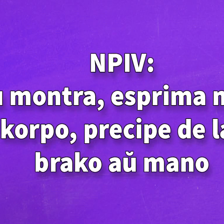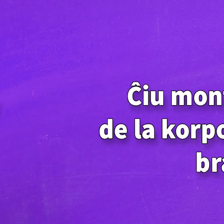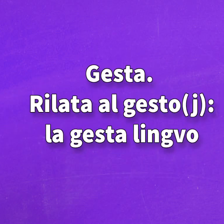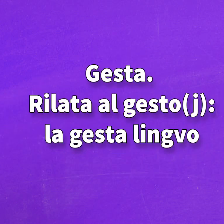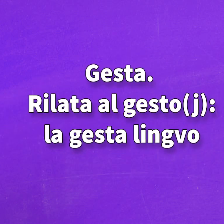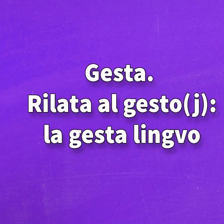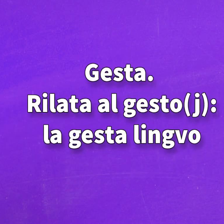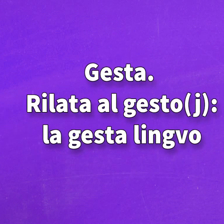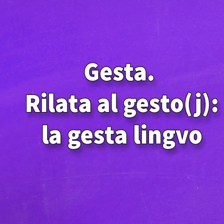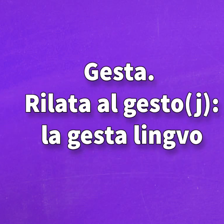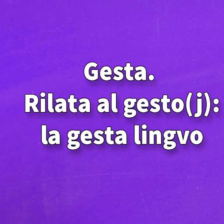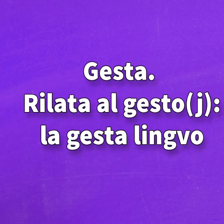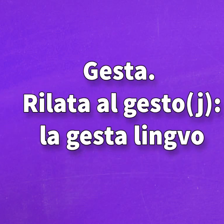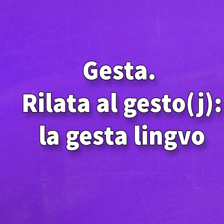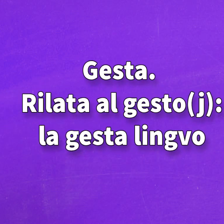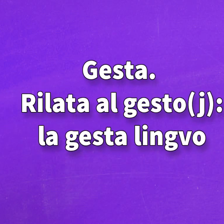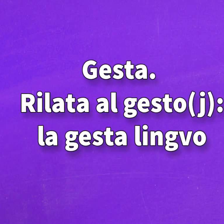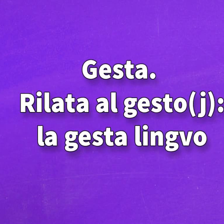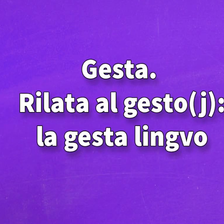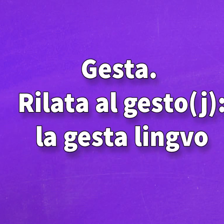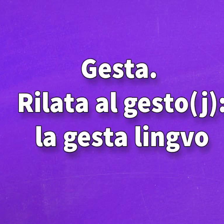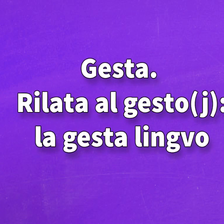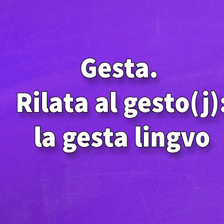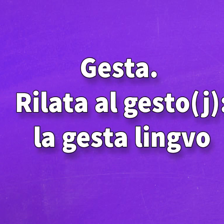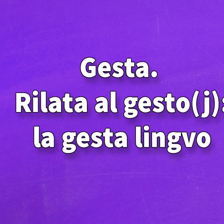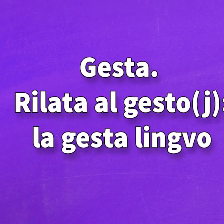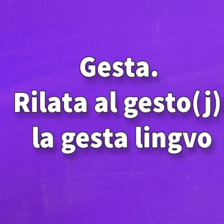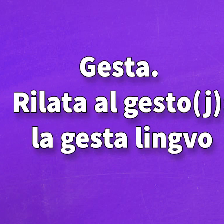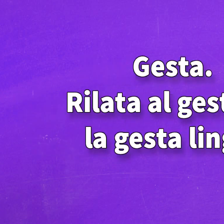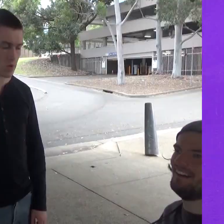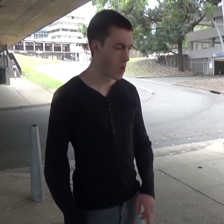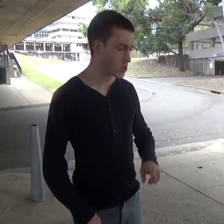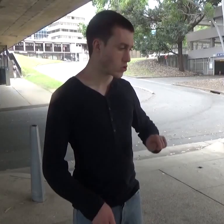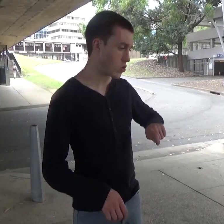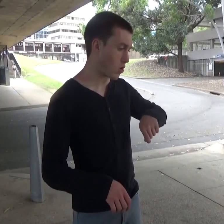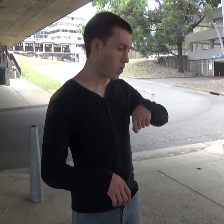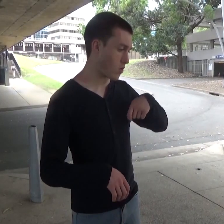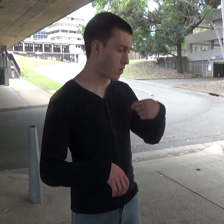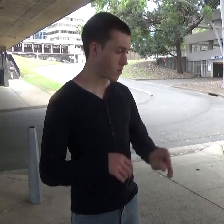It even shows "The gesture language" as an example of the use of "gesture" According to users of sign-language